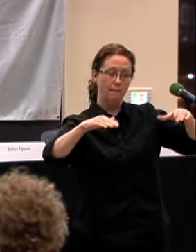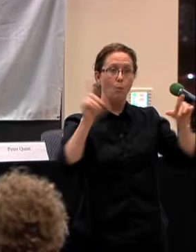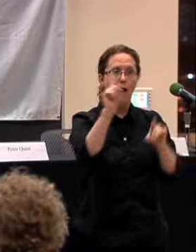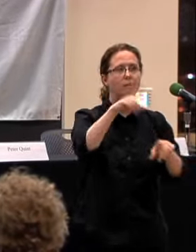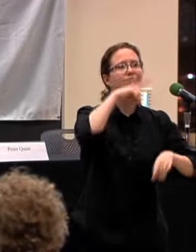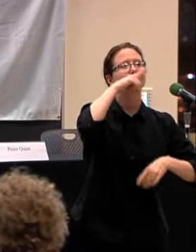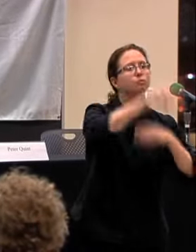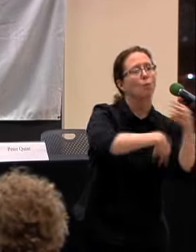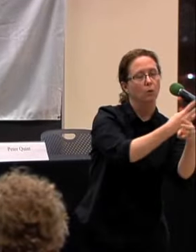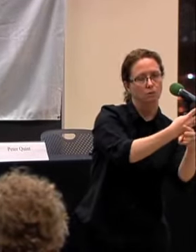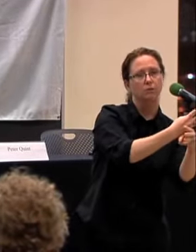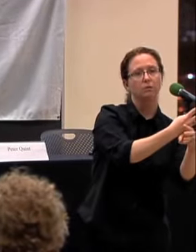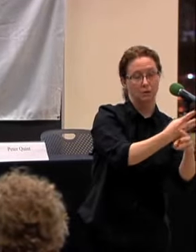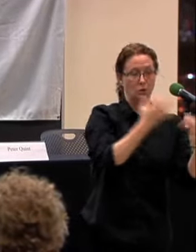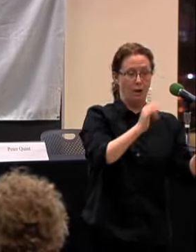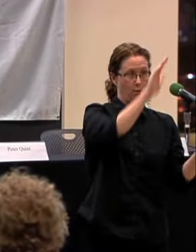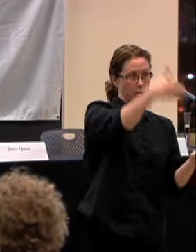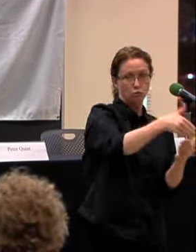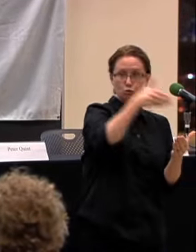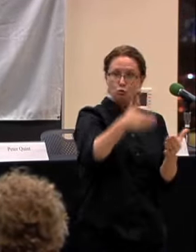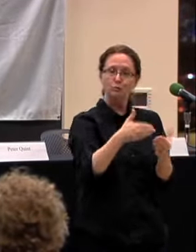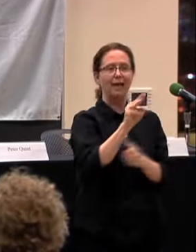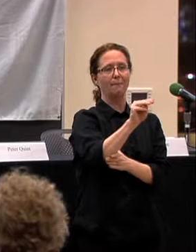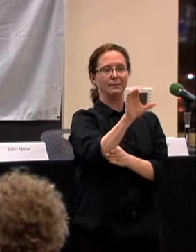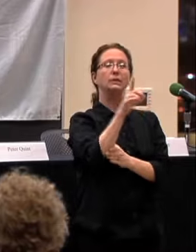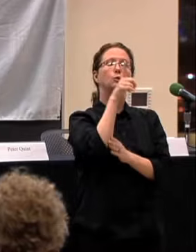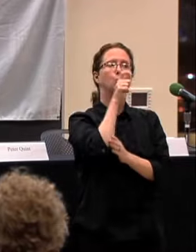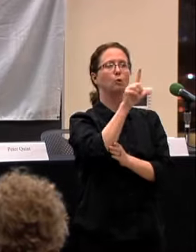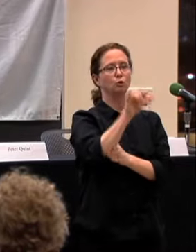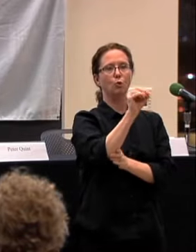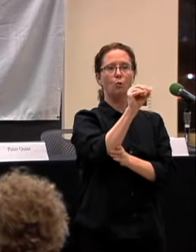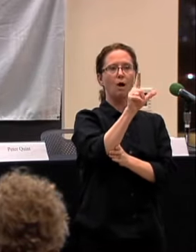AT THIS TIME I'M GOING TO INTRODUCE OUR MODERATOR, JO LARSON,